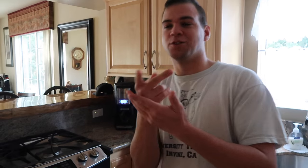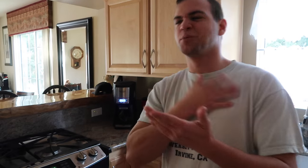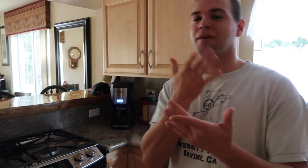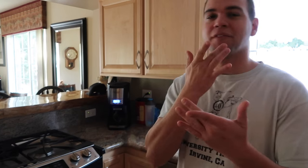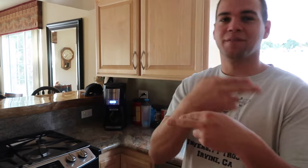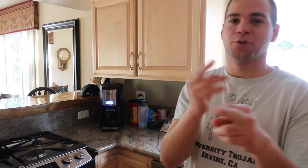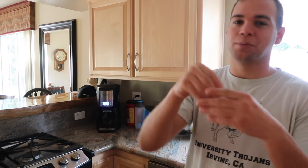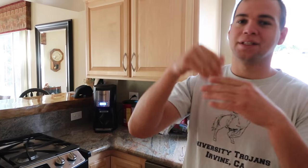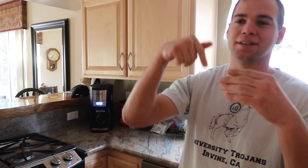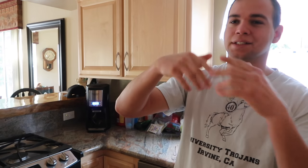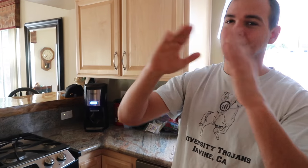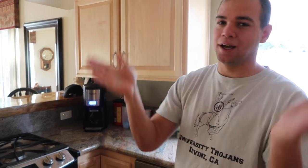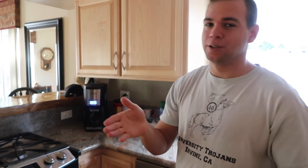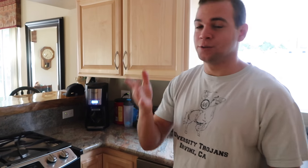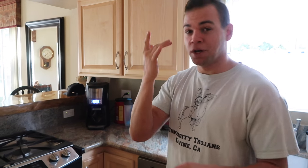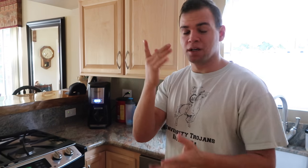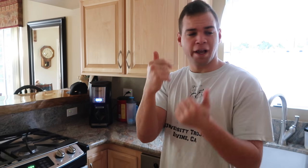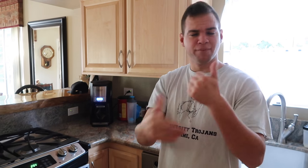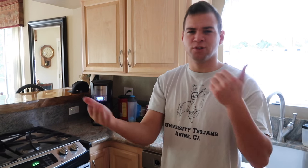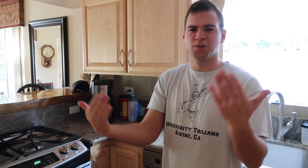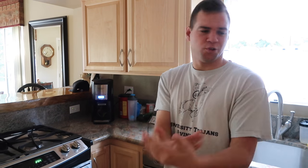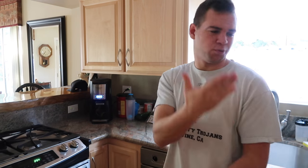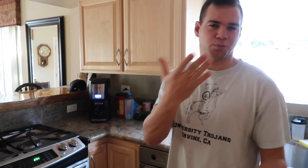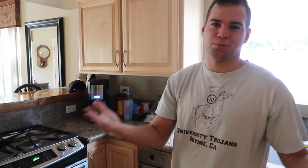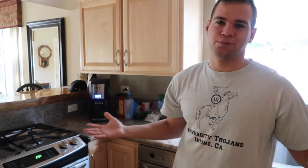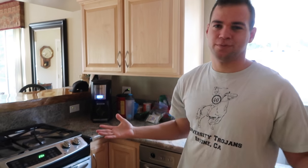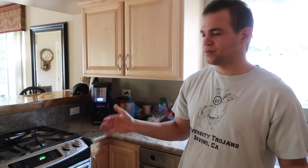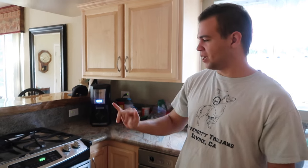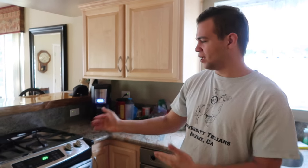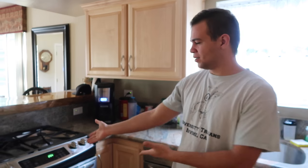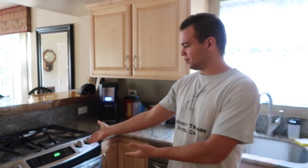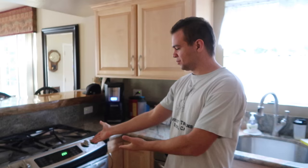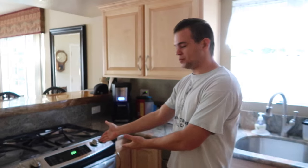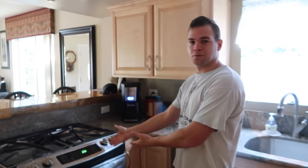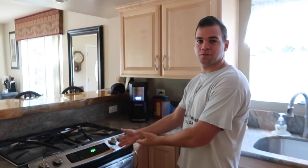the kitchen is my favorite place in this house because everything is new like the stove.